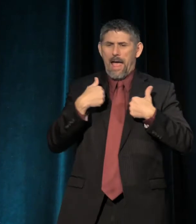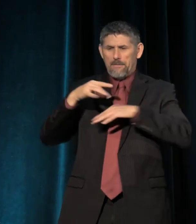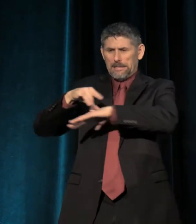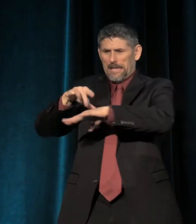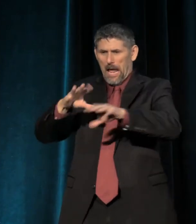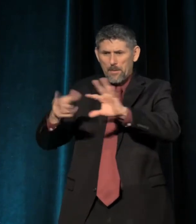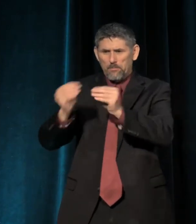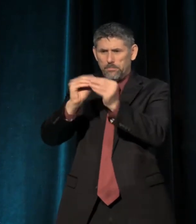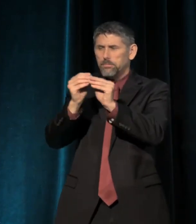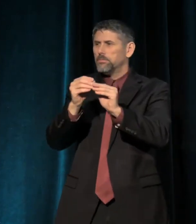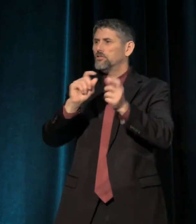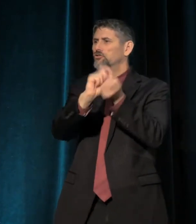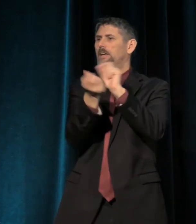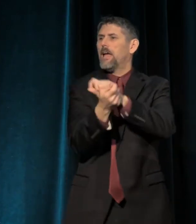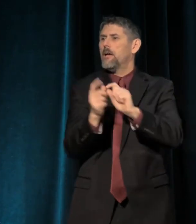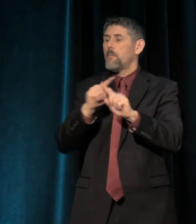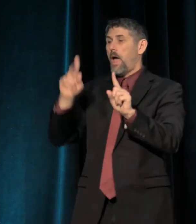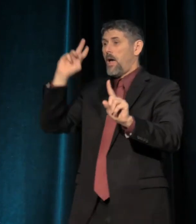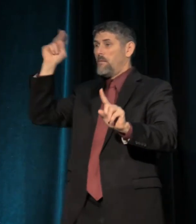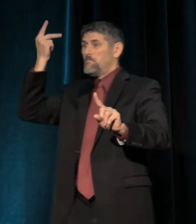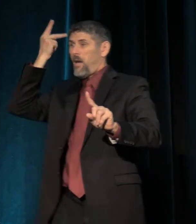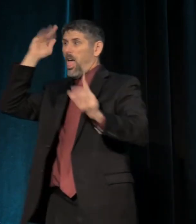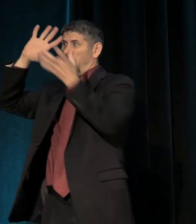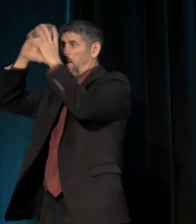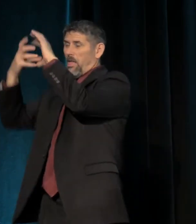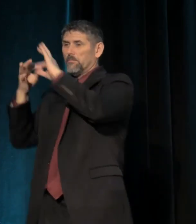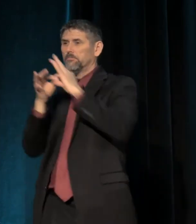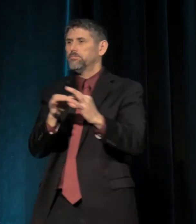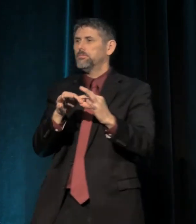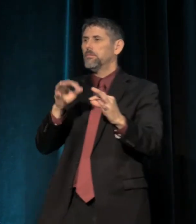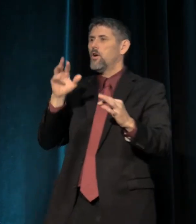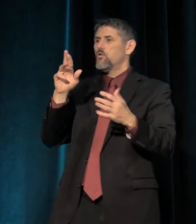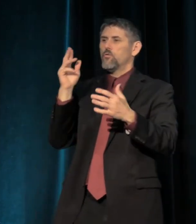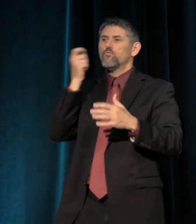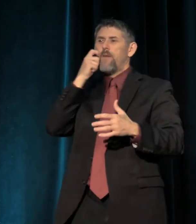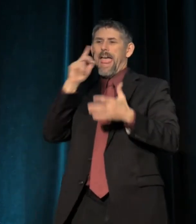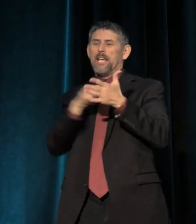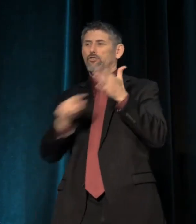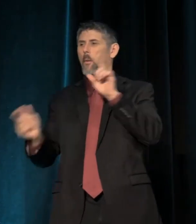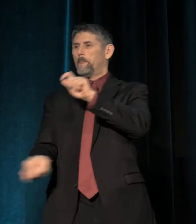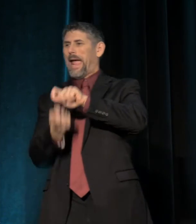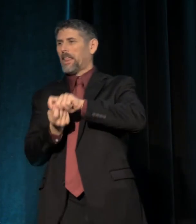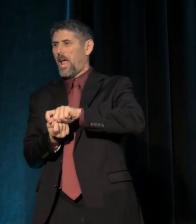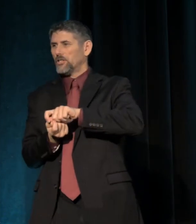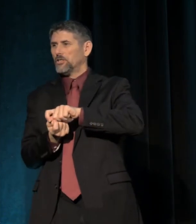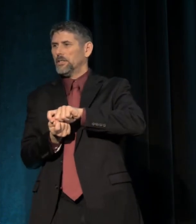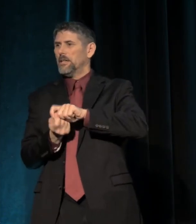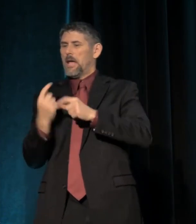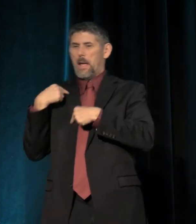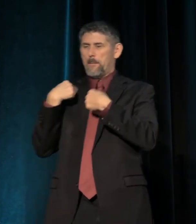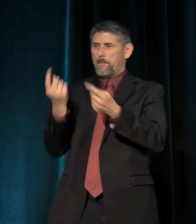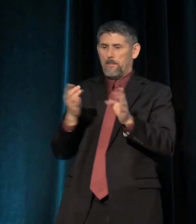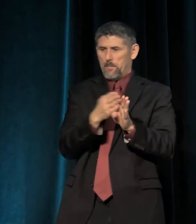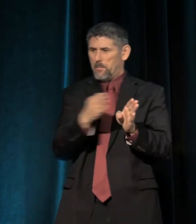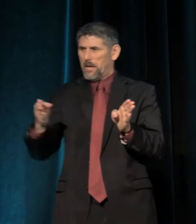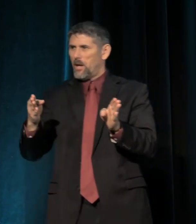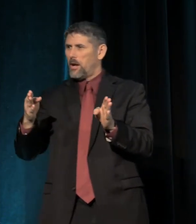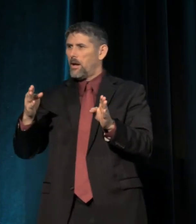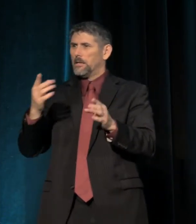by the politics that's been mobilized around racial backlash. It's been a period of resegregation -- sometimes slow and creeping,